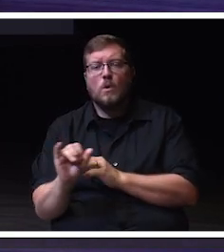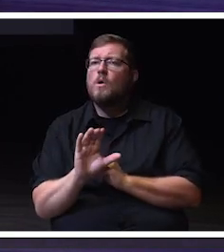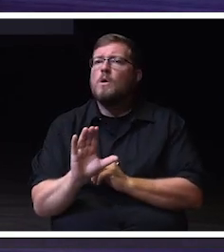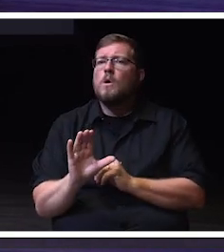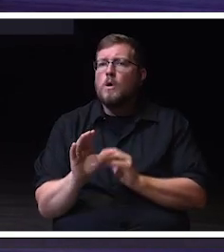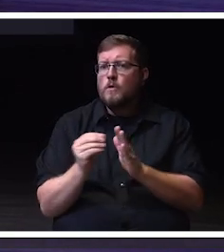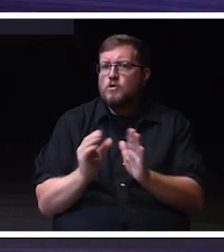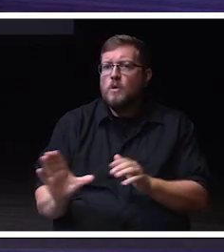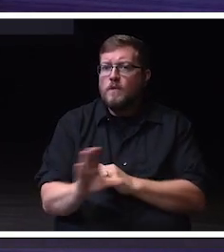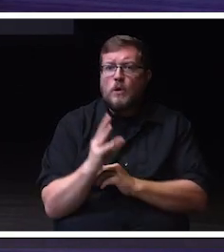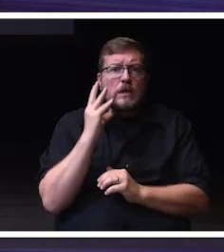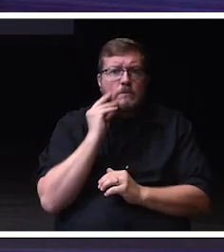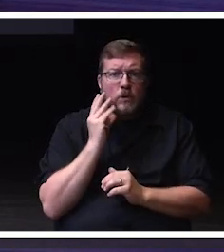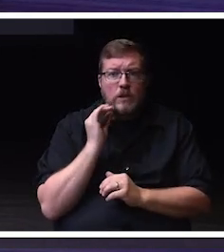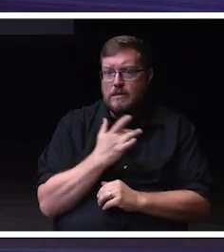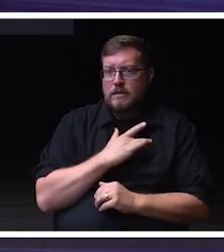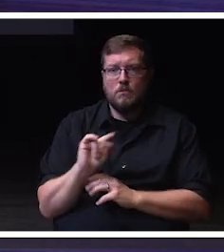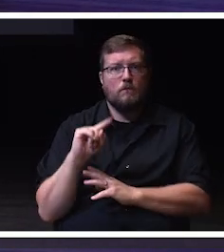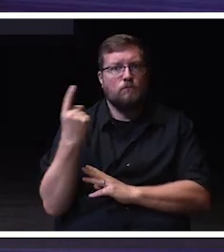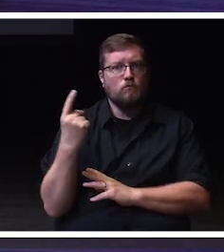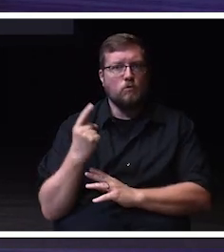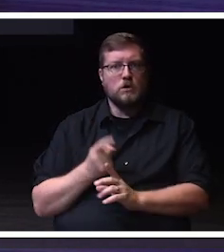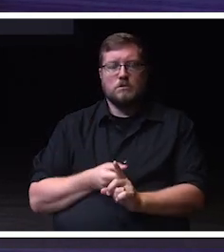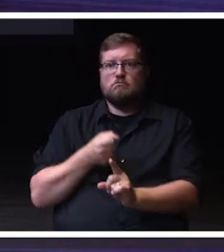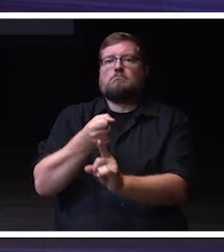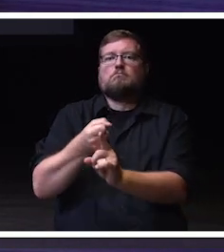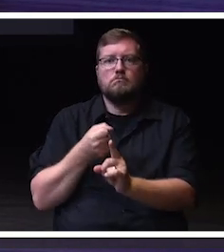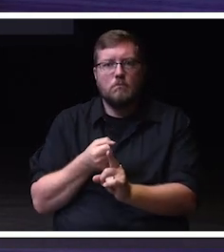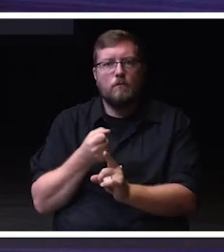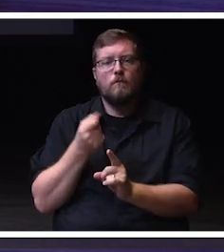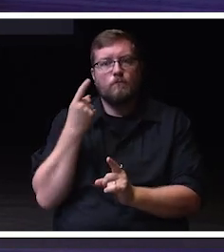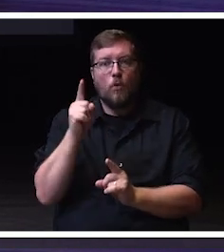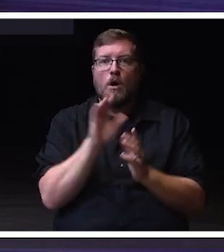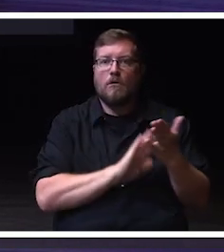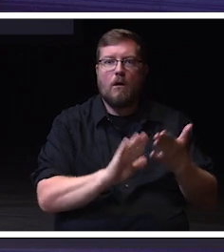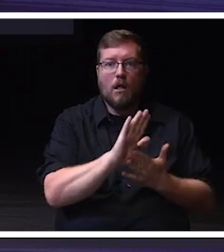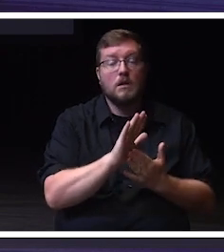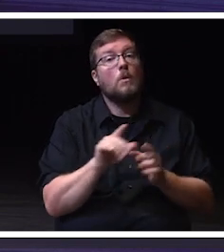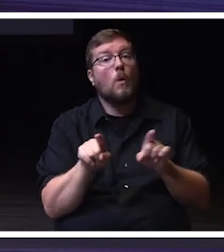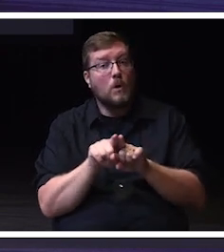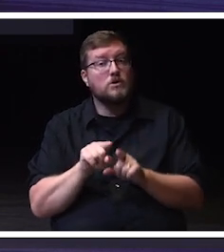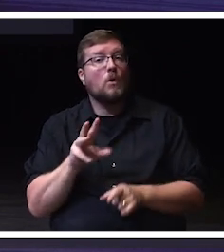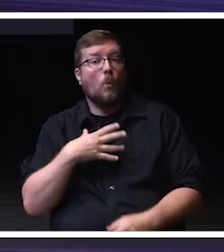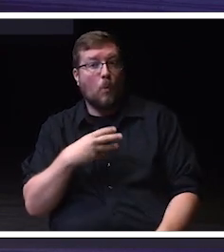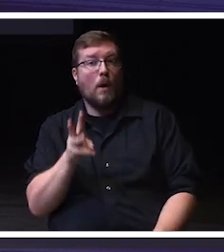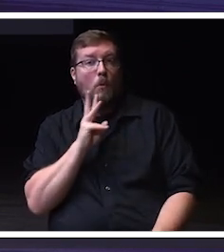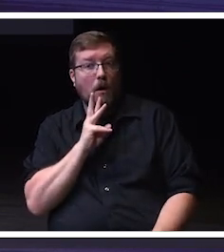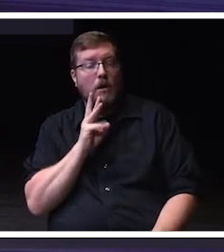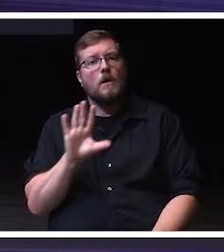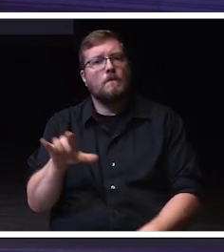exposure to a college campus and to UW-Whitewater. The retirement camp influences their impression